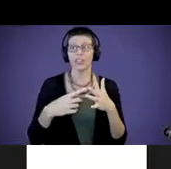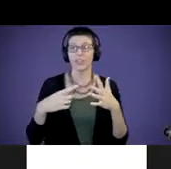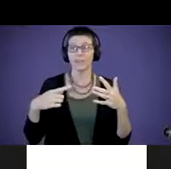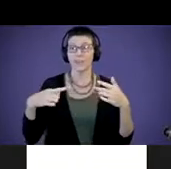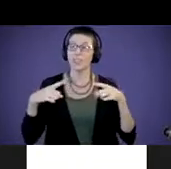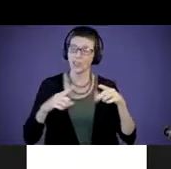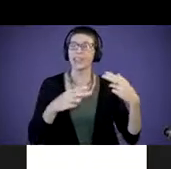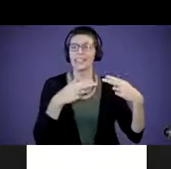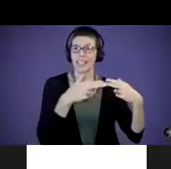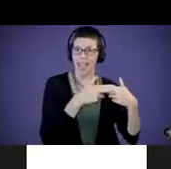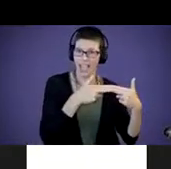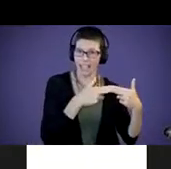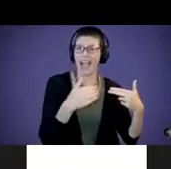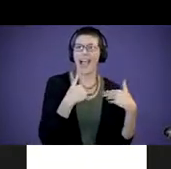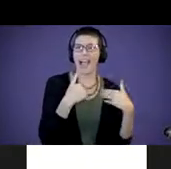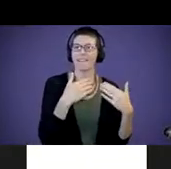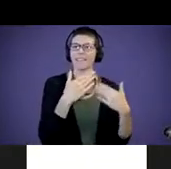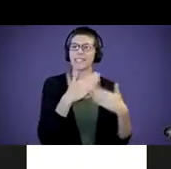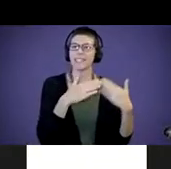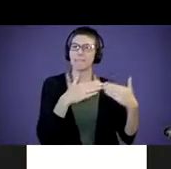I've got some slides to share today. I'm a very visual learner